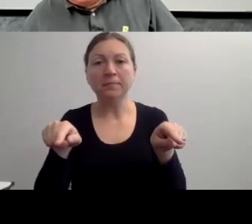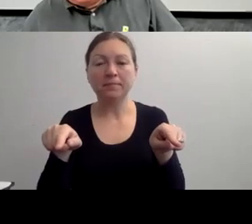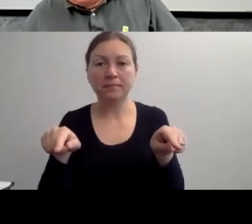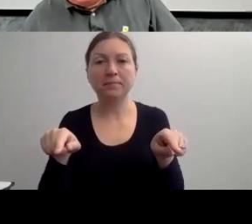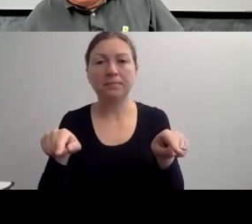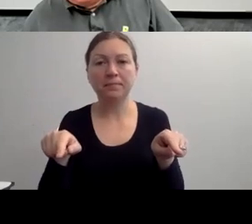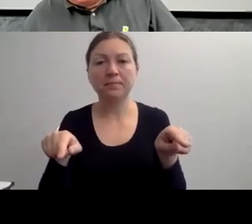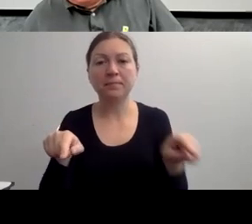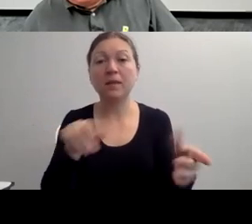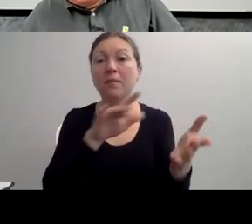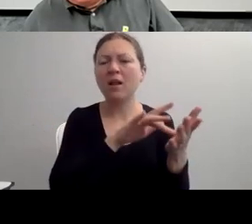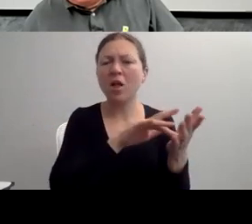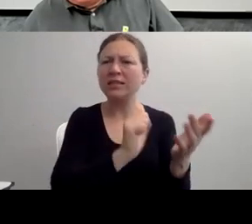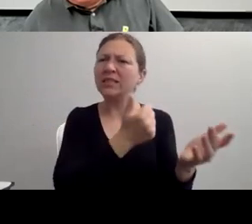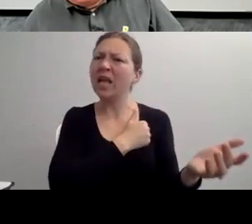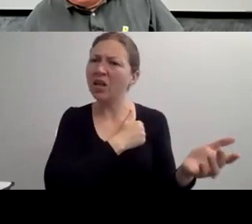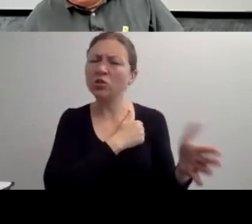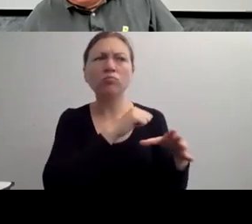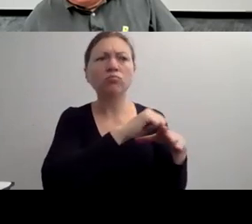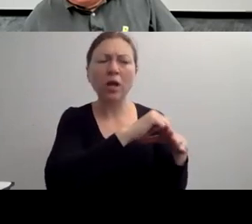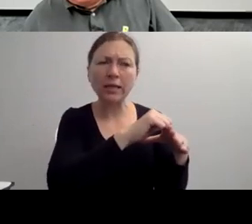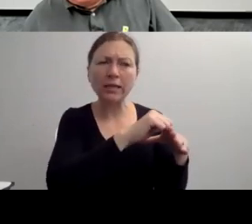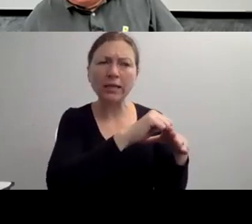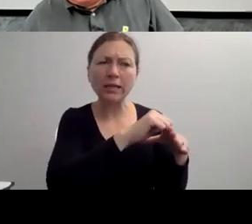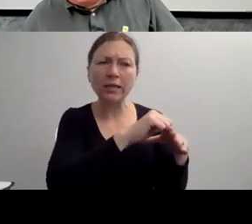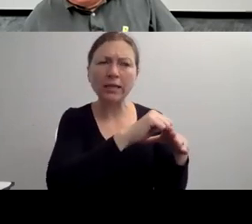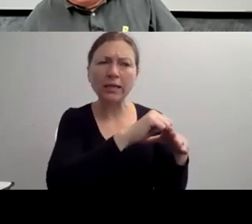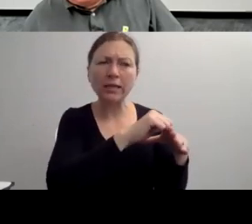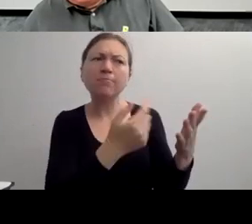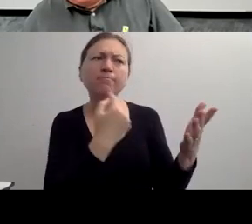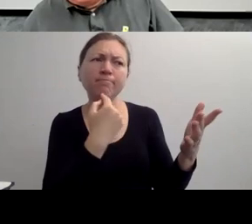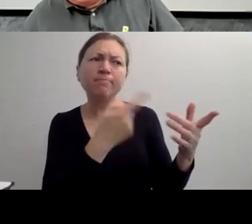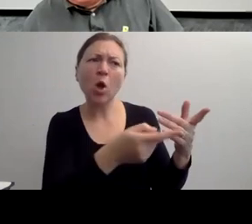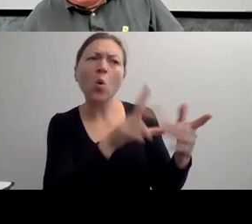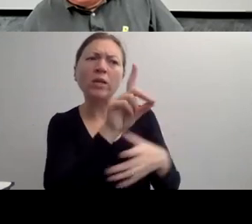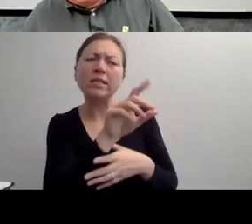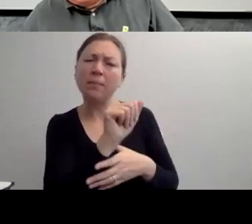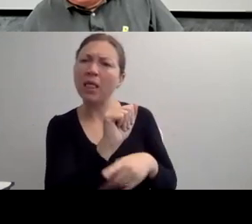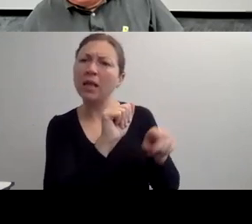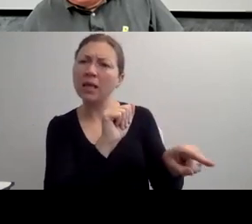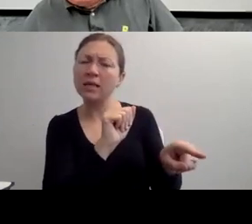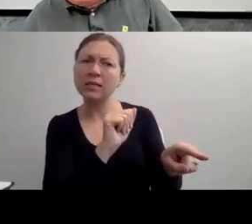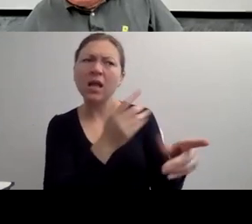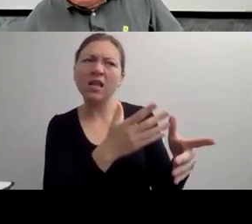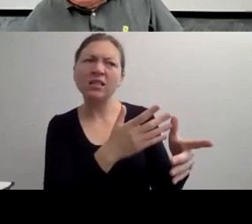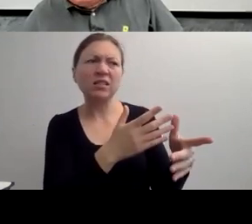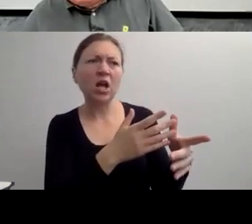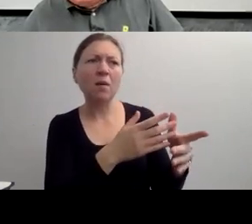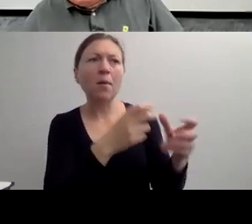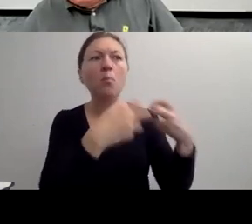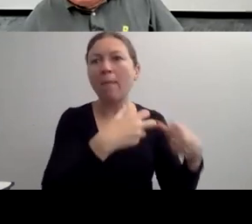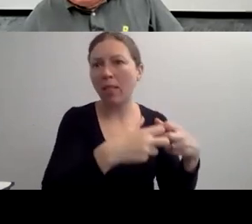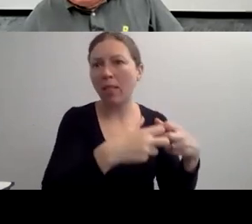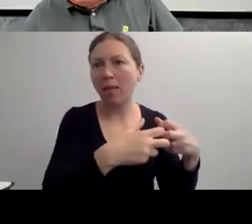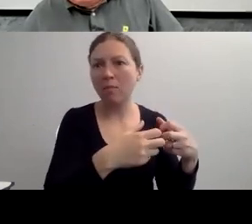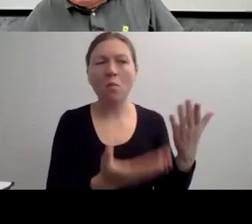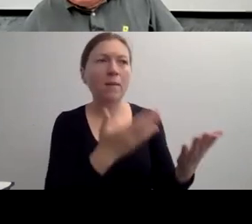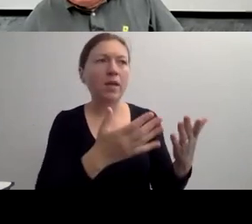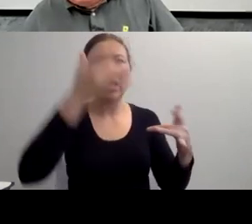BUT BASICALLY, YEAH, VISIBLE BARRIERS CAN BE MORE DISABLING THAN A DISABILITY ITSELF."